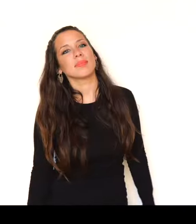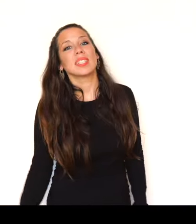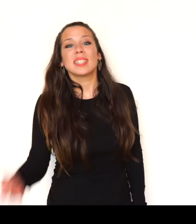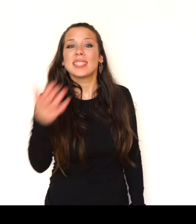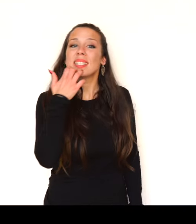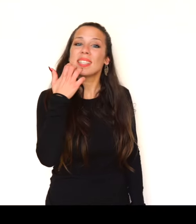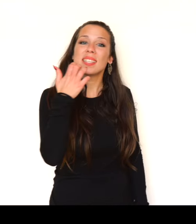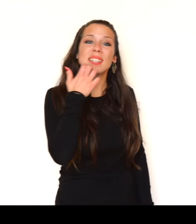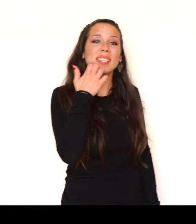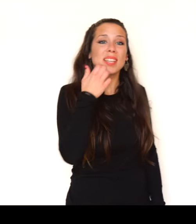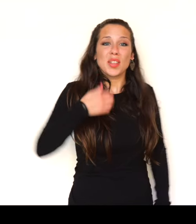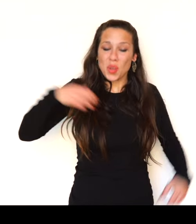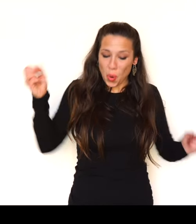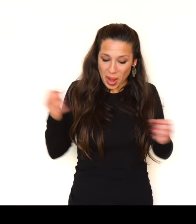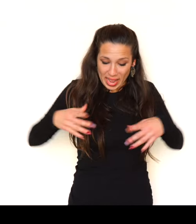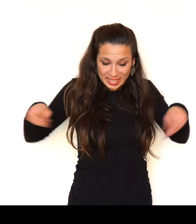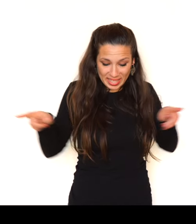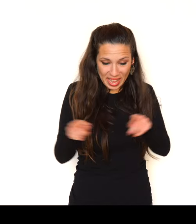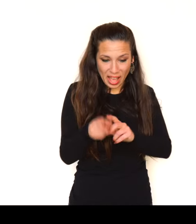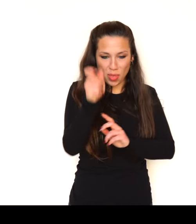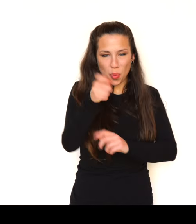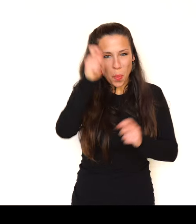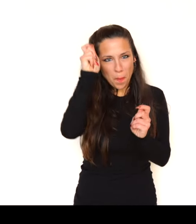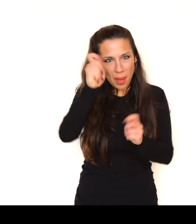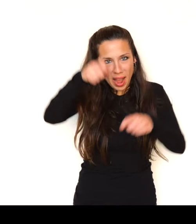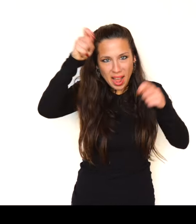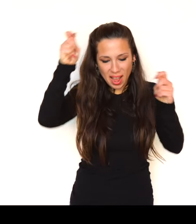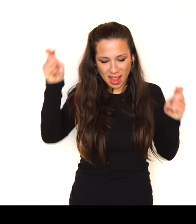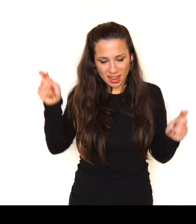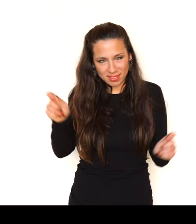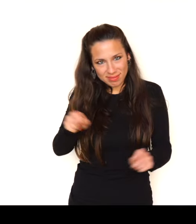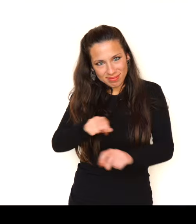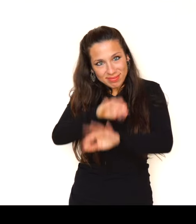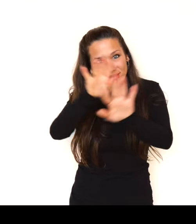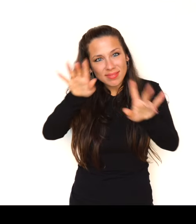If I had the magic of wizards